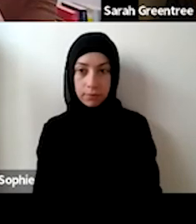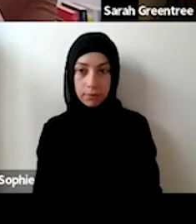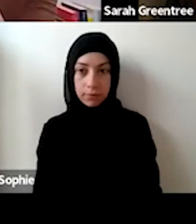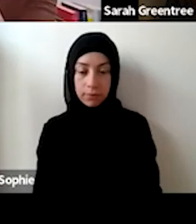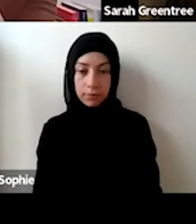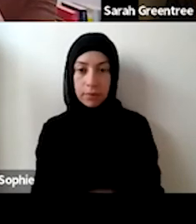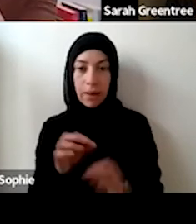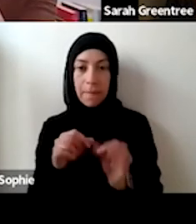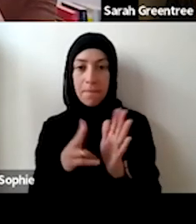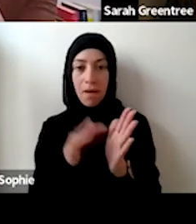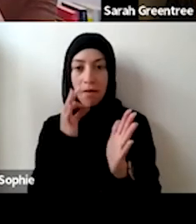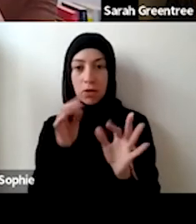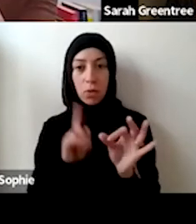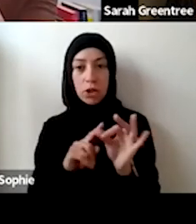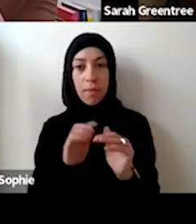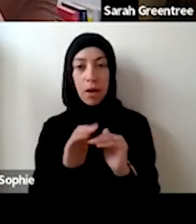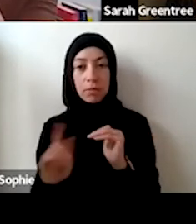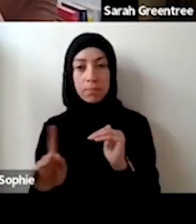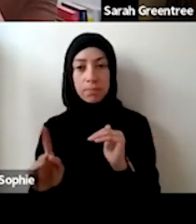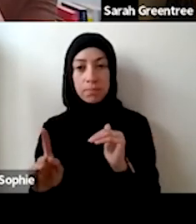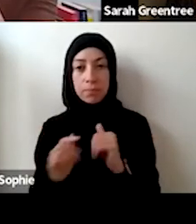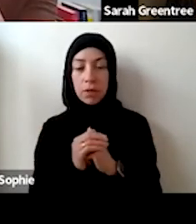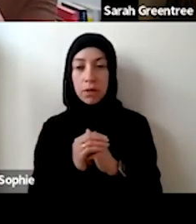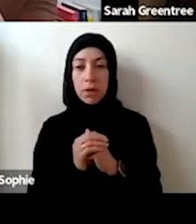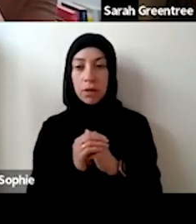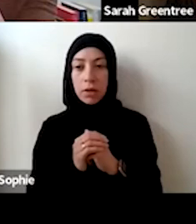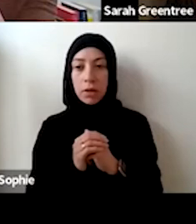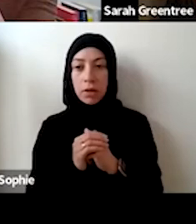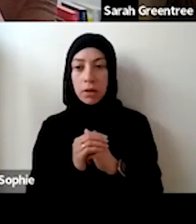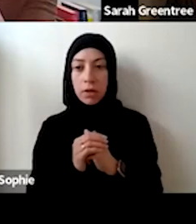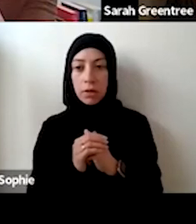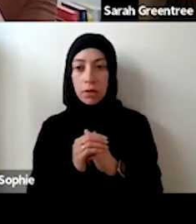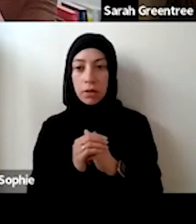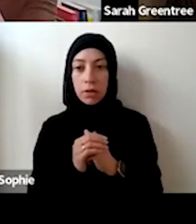Ben's asked a question just about. Is there an advantage of an organization? Come with